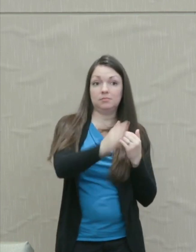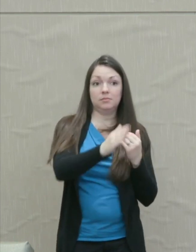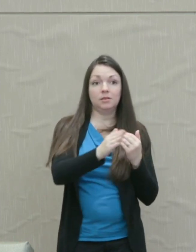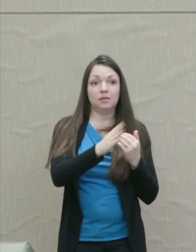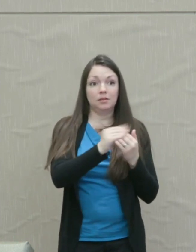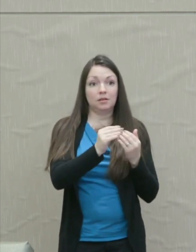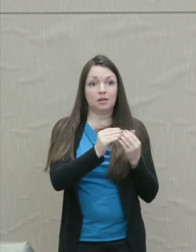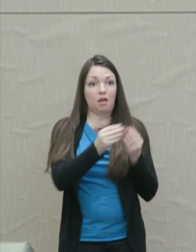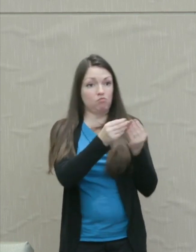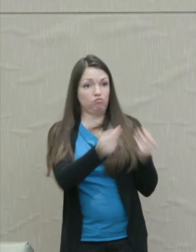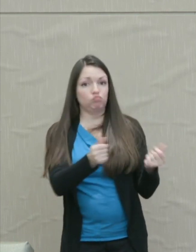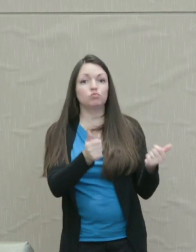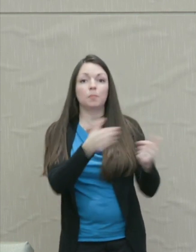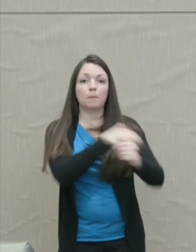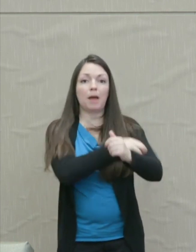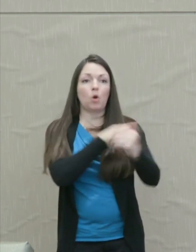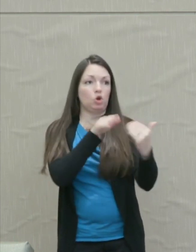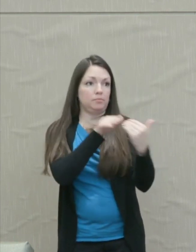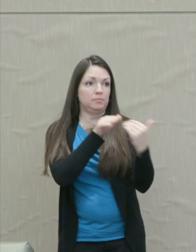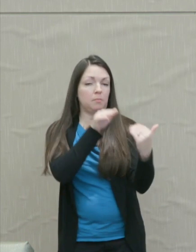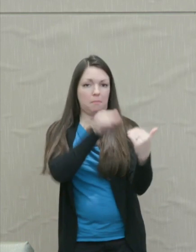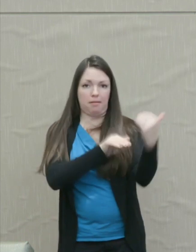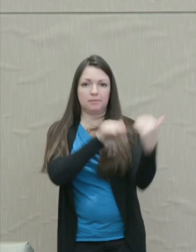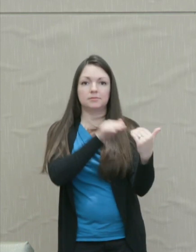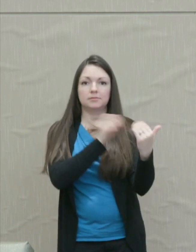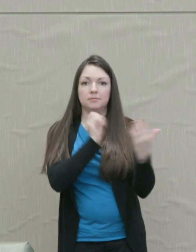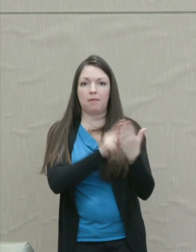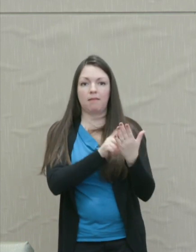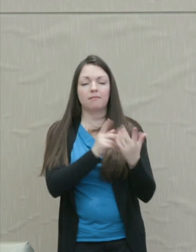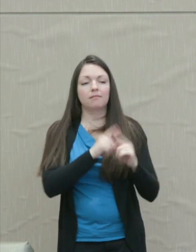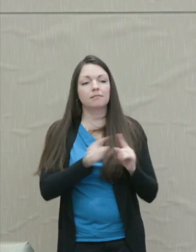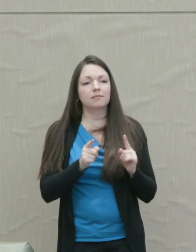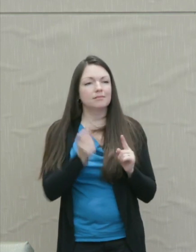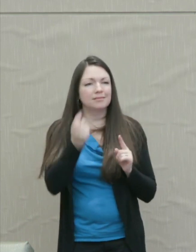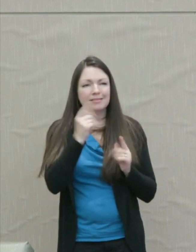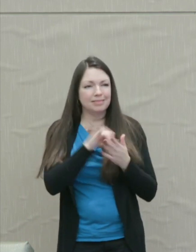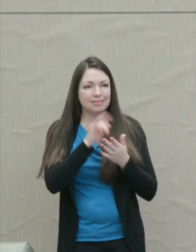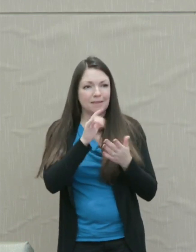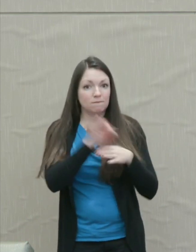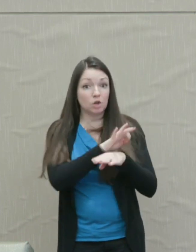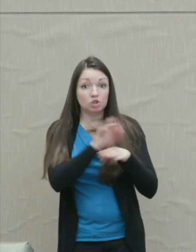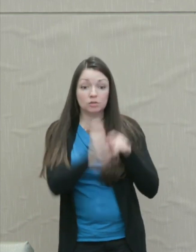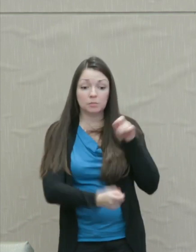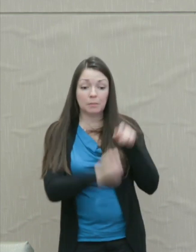the balance of power. But in real life the function of payback is usually far less benign.